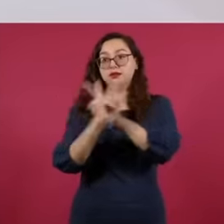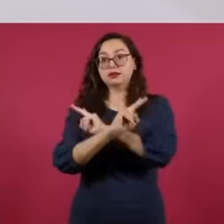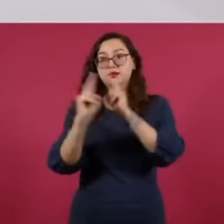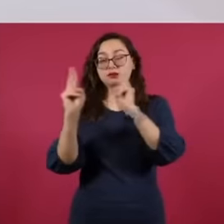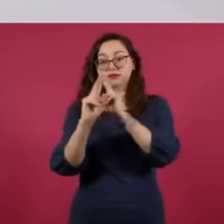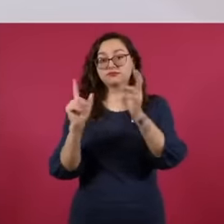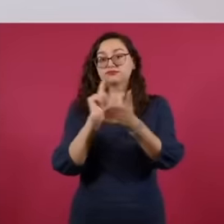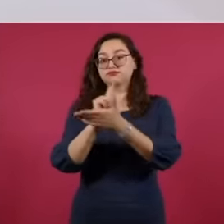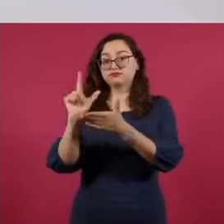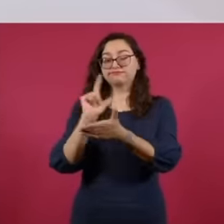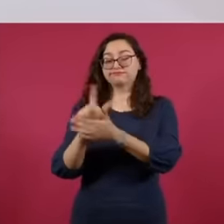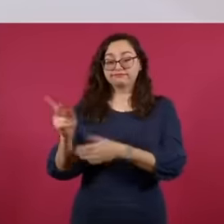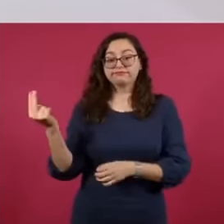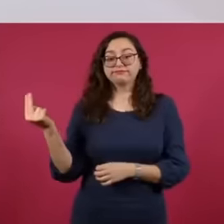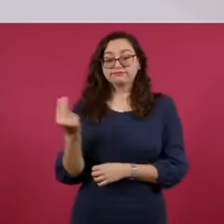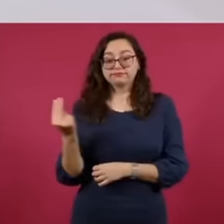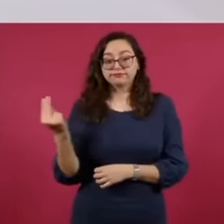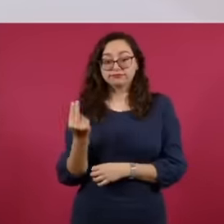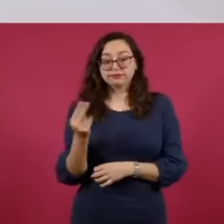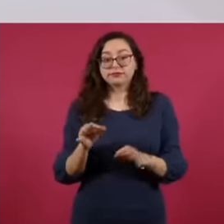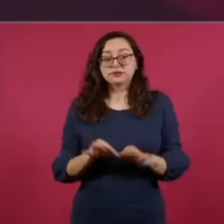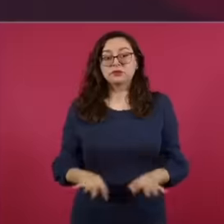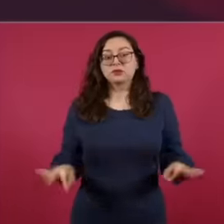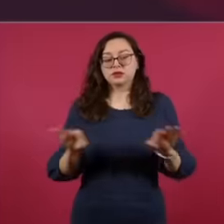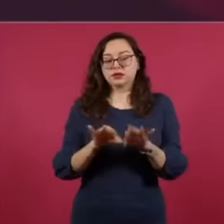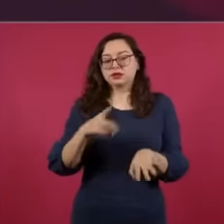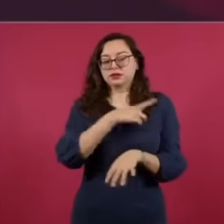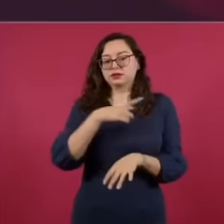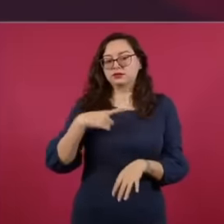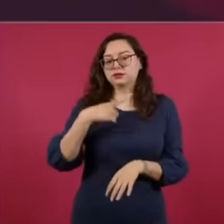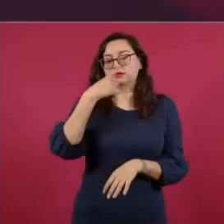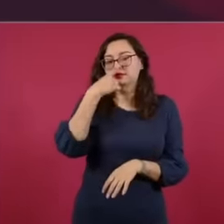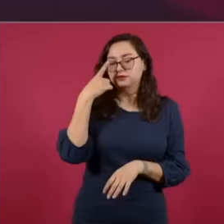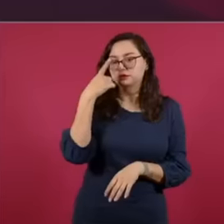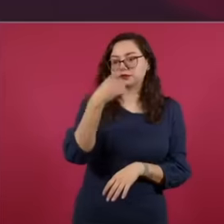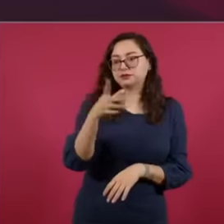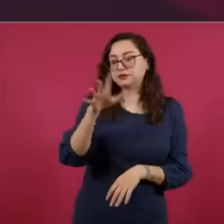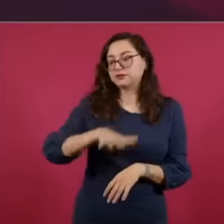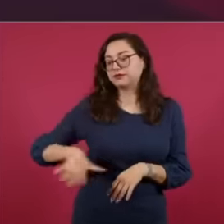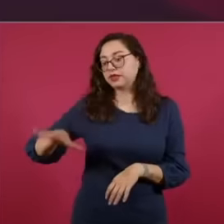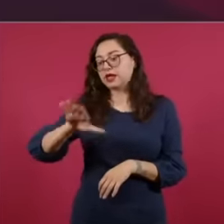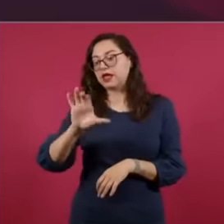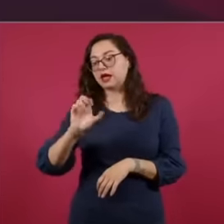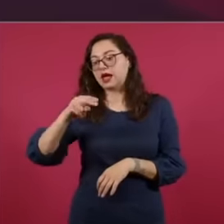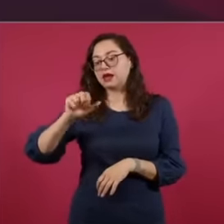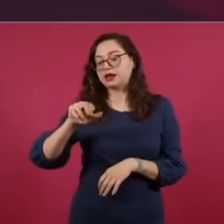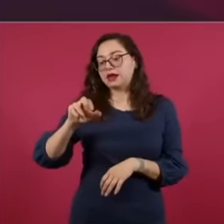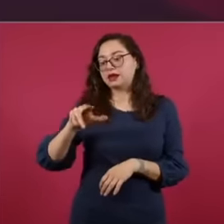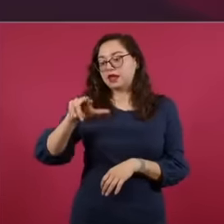of the Interior Luisa María, the Mayor, will intervene to provide a solution to this problem that is